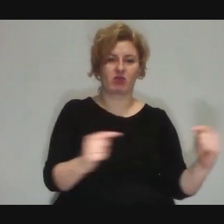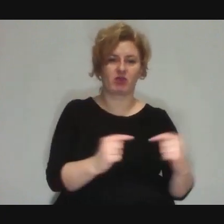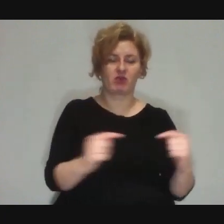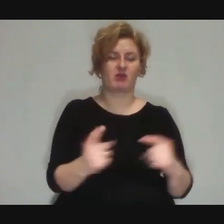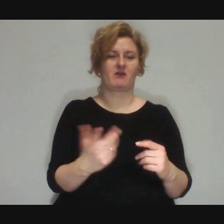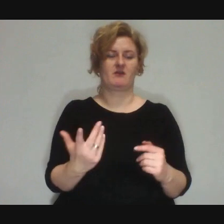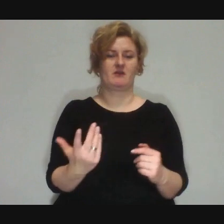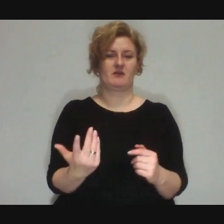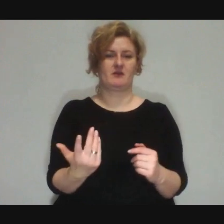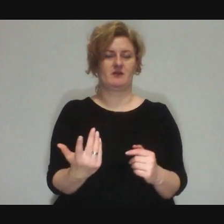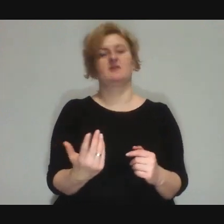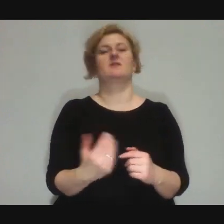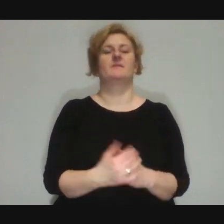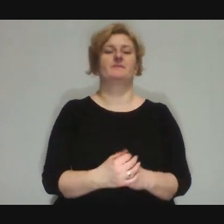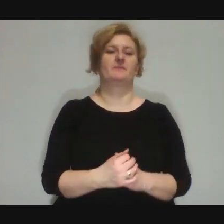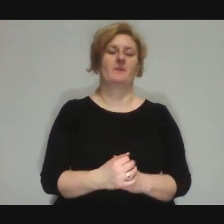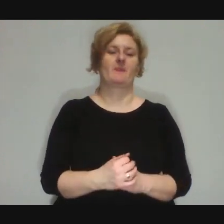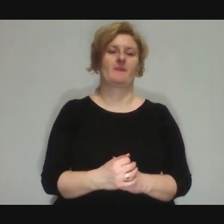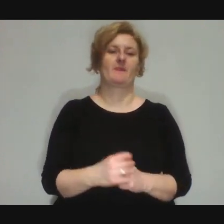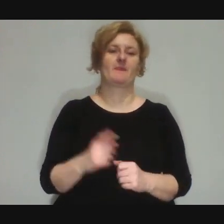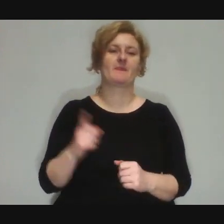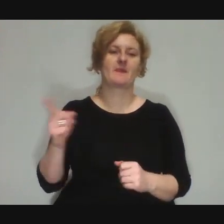for example...